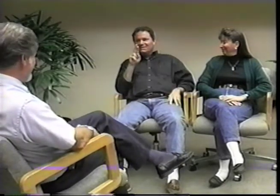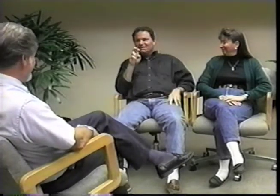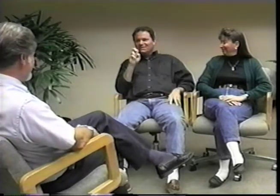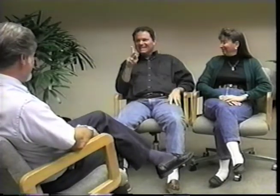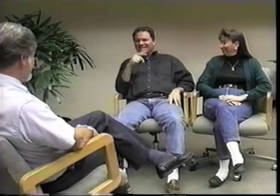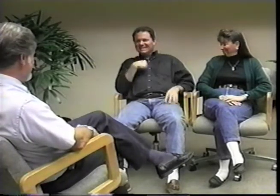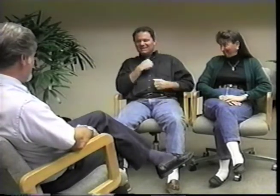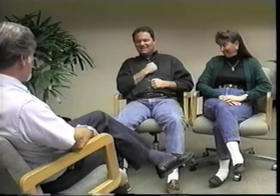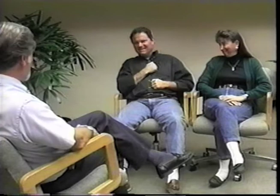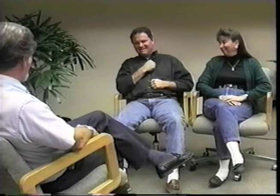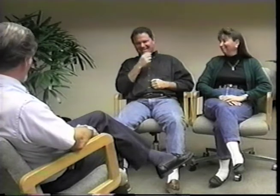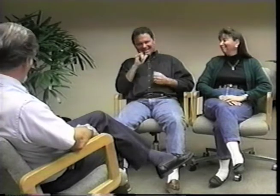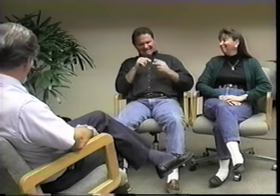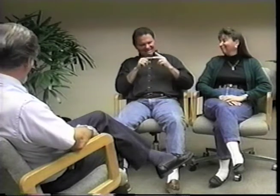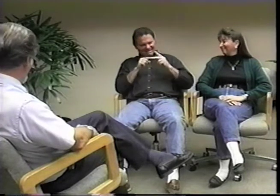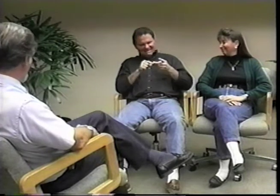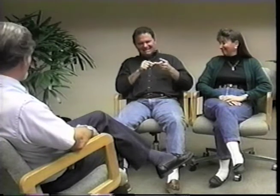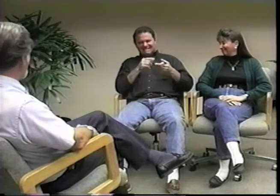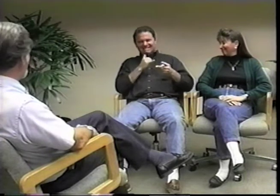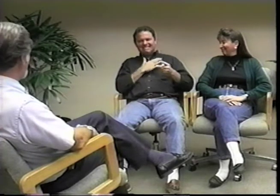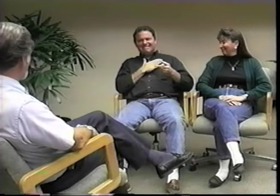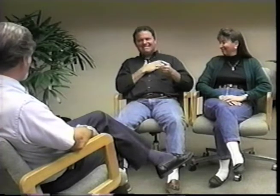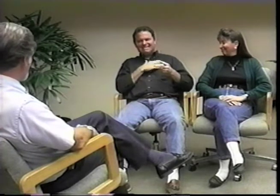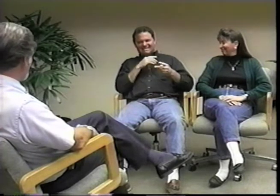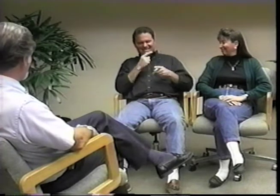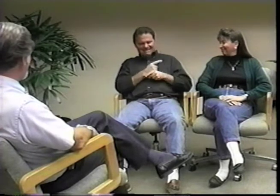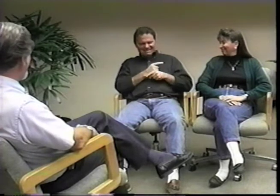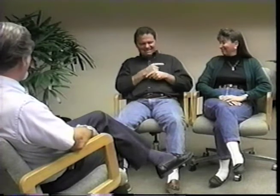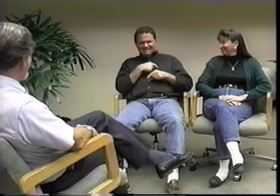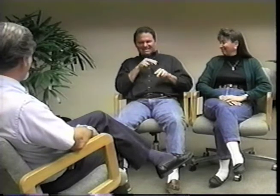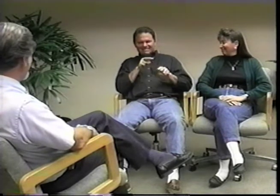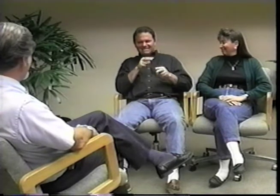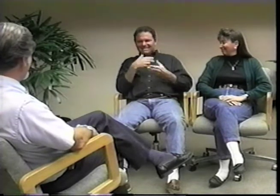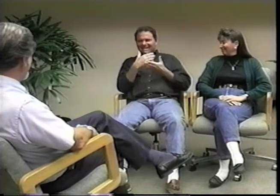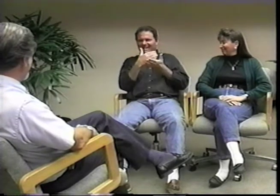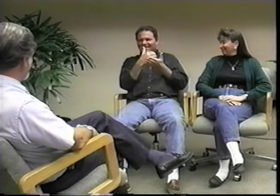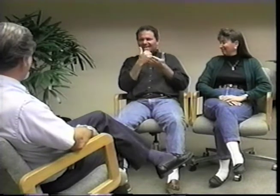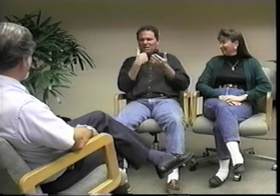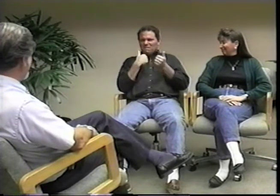Yes, I really LOVE Star Trek.